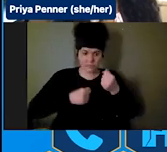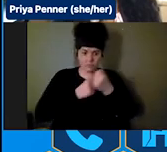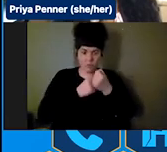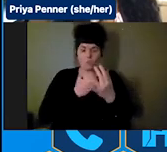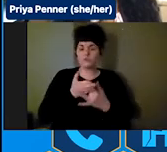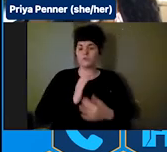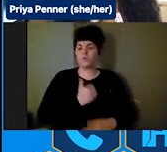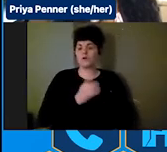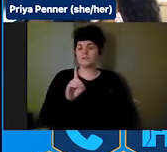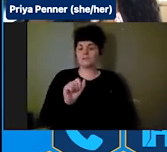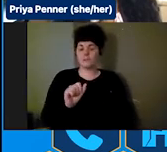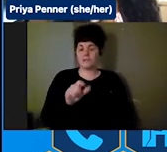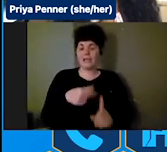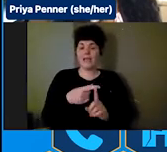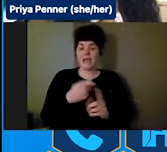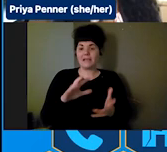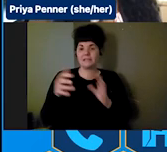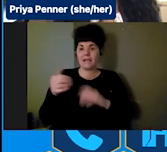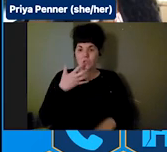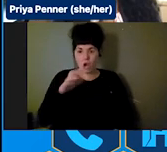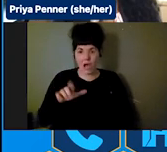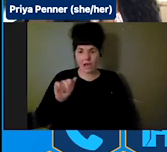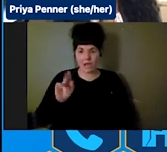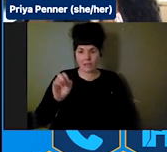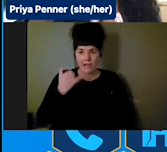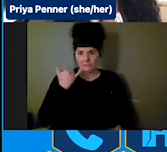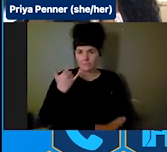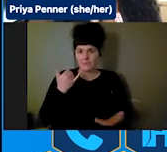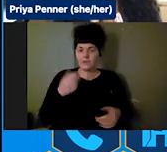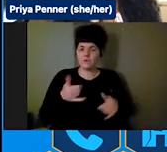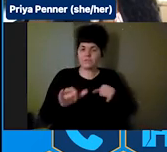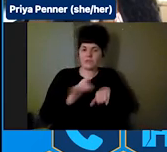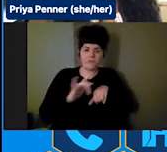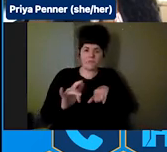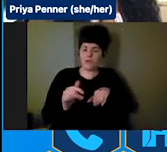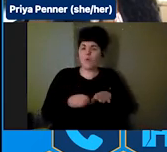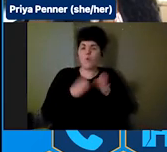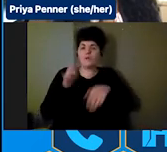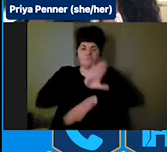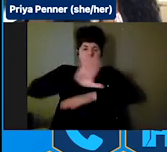disaster accessibility hotline, available all days of the year for people with